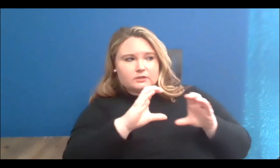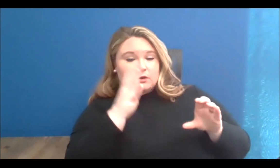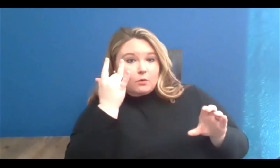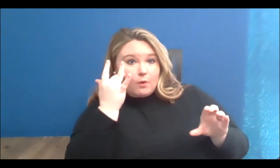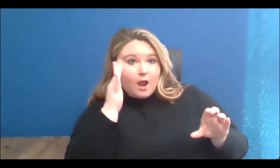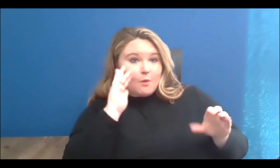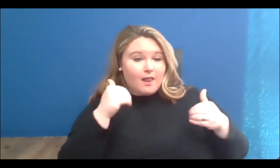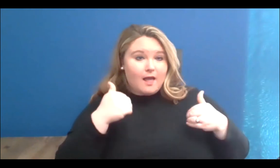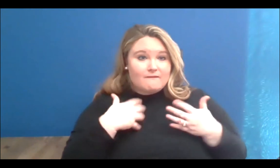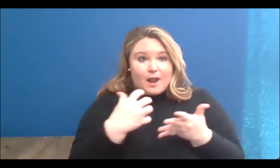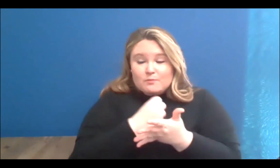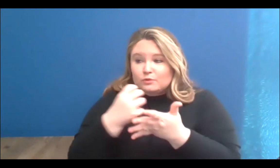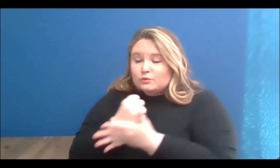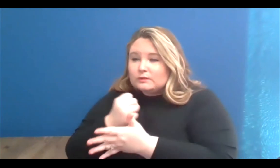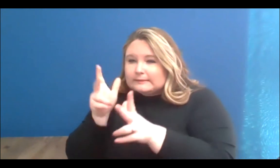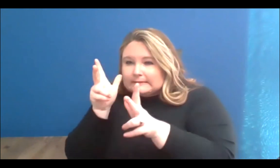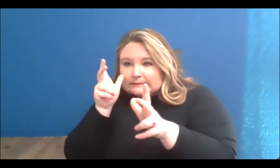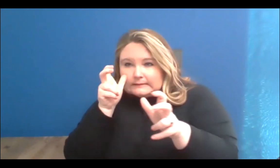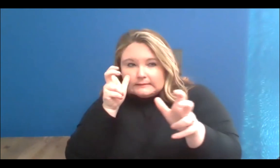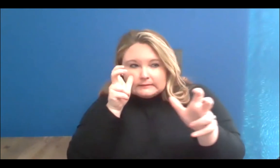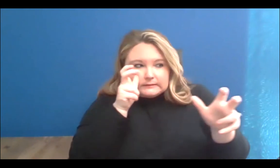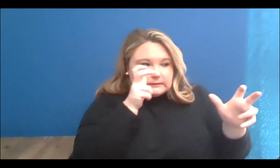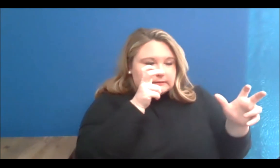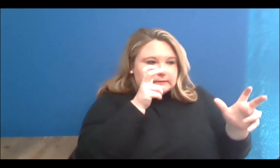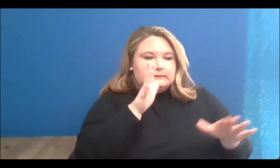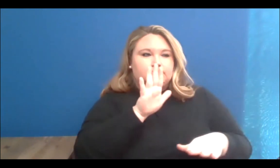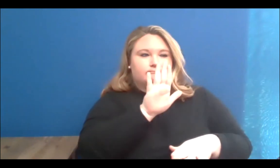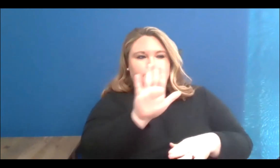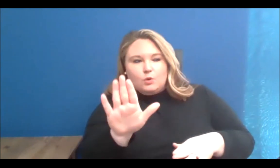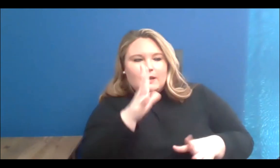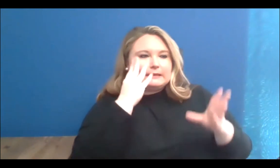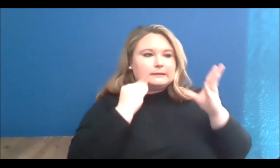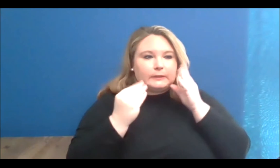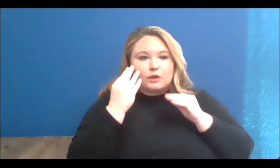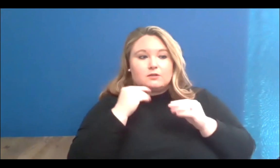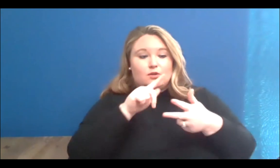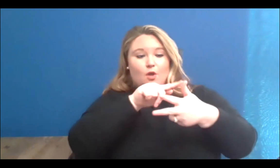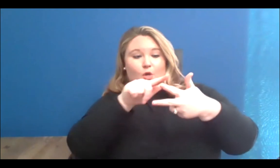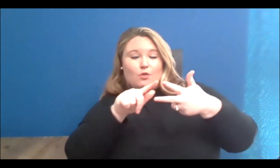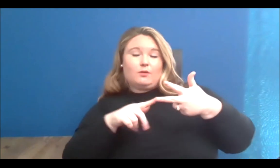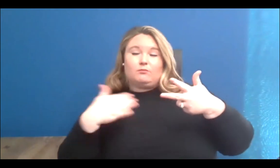from the experiences and the wise practices of three very talented and